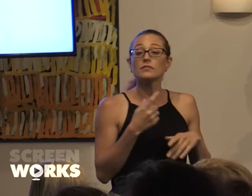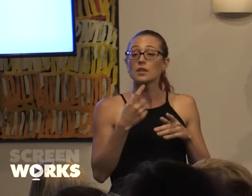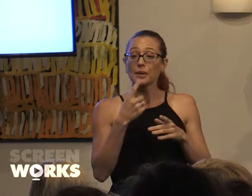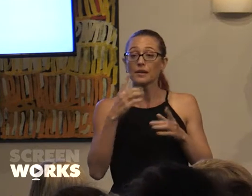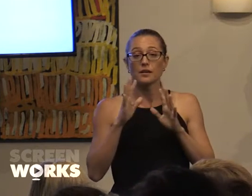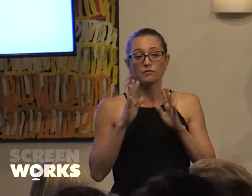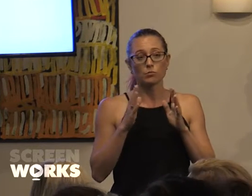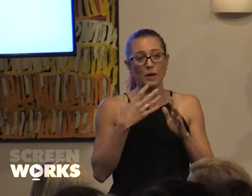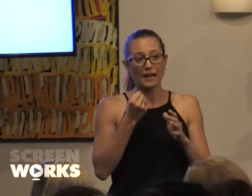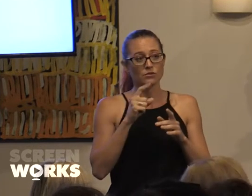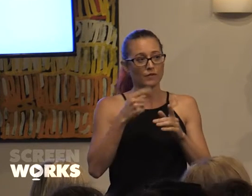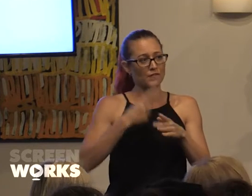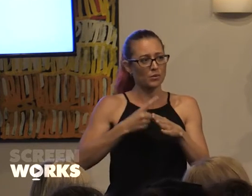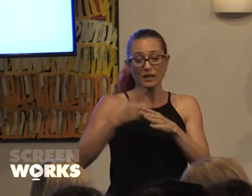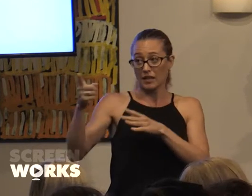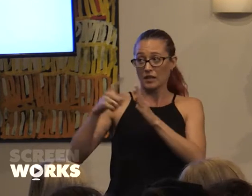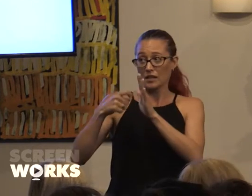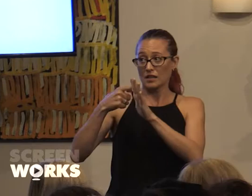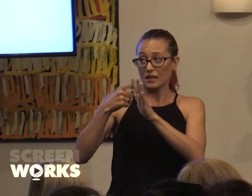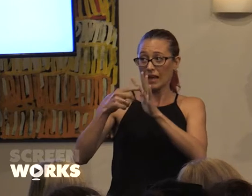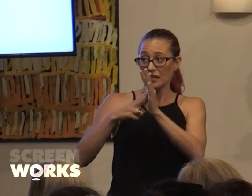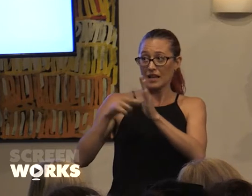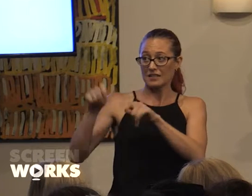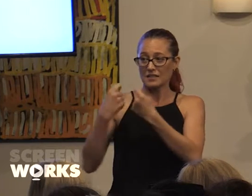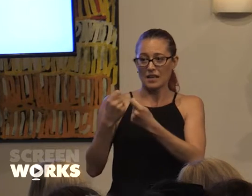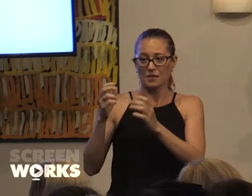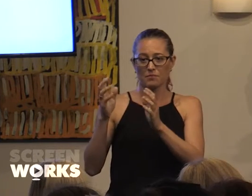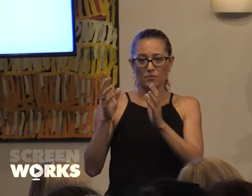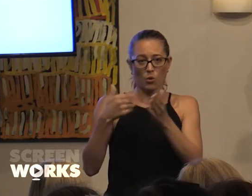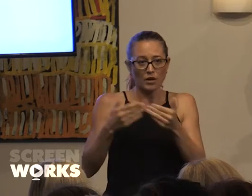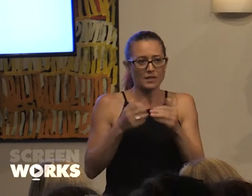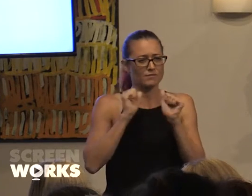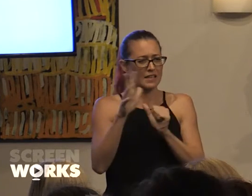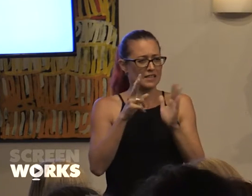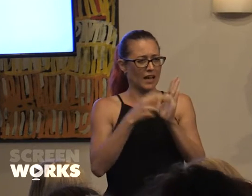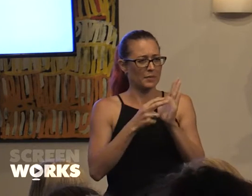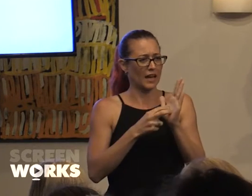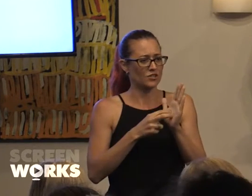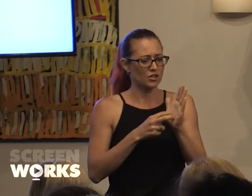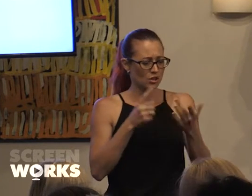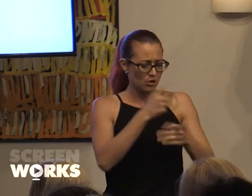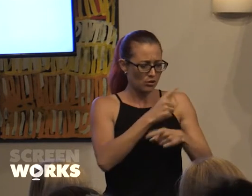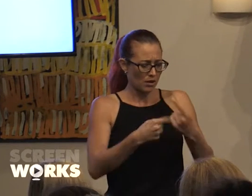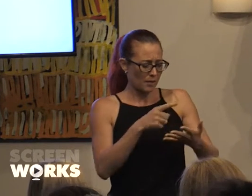and his team put together a fantastic application which embraced - we were saying not every careers